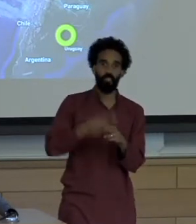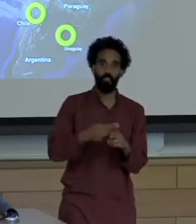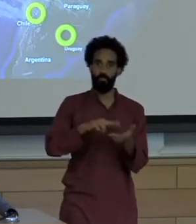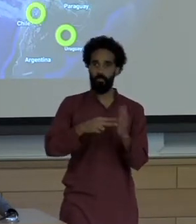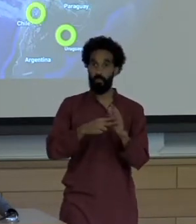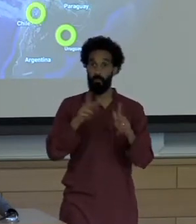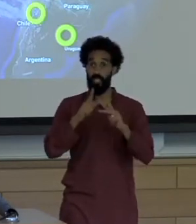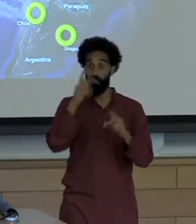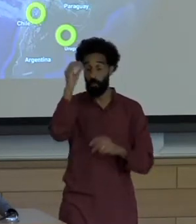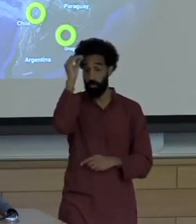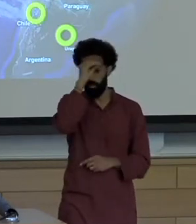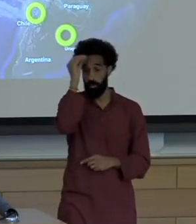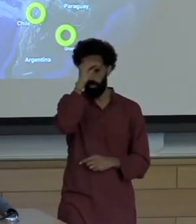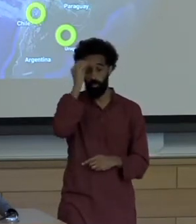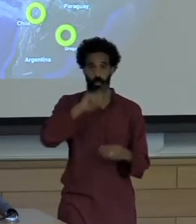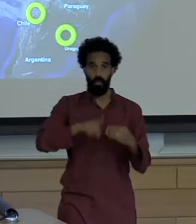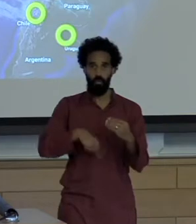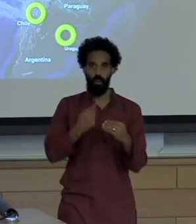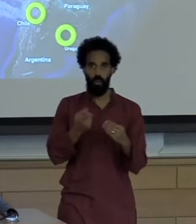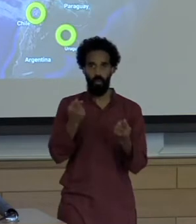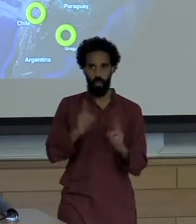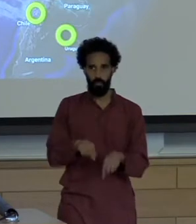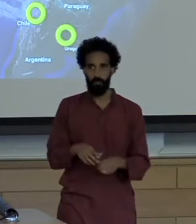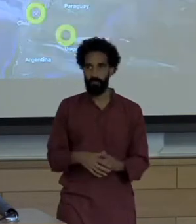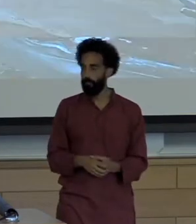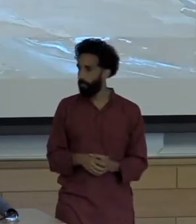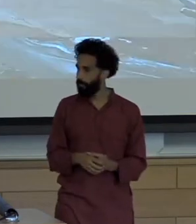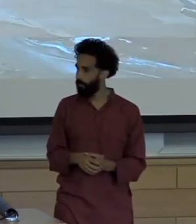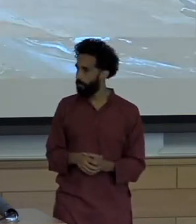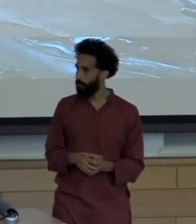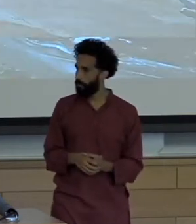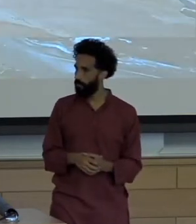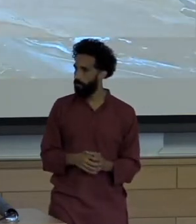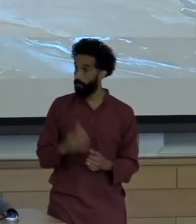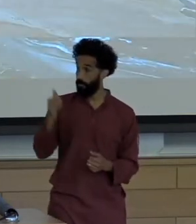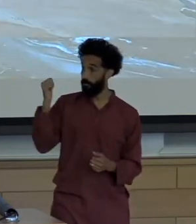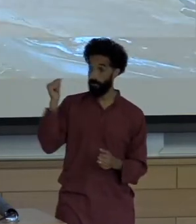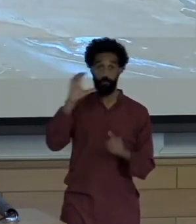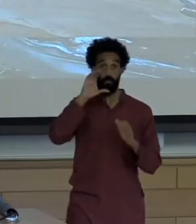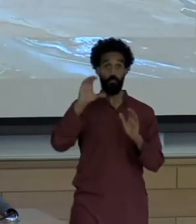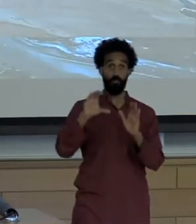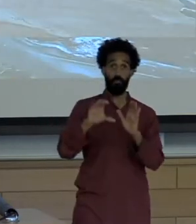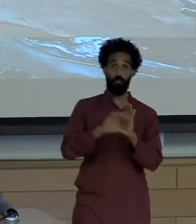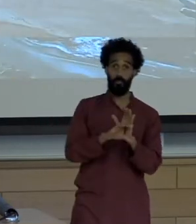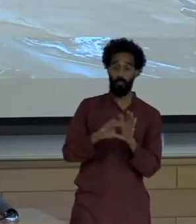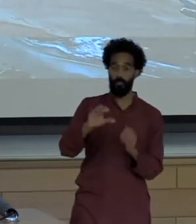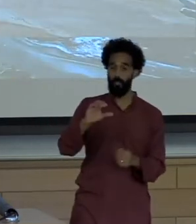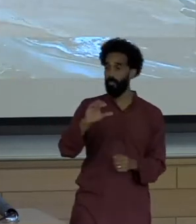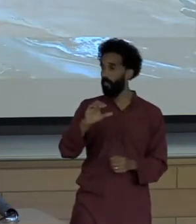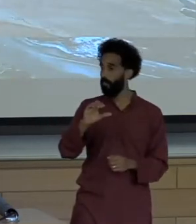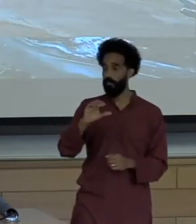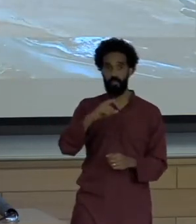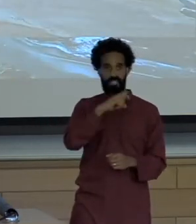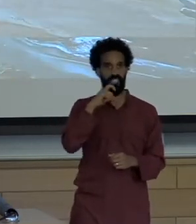So I'm going to show you shots of There we go of the Atacama Desert If you are prone to motion sickness